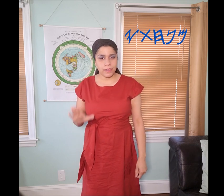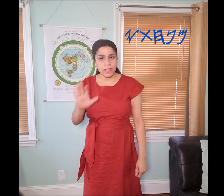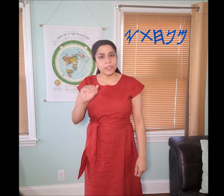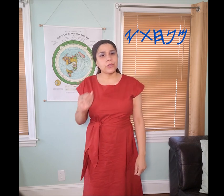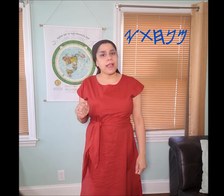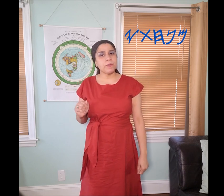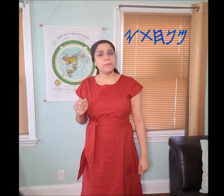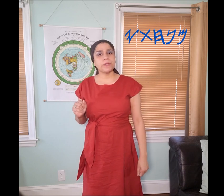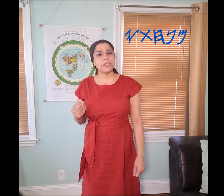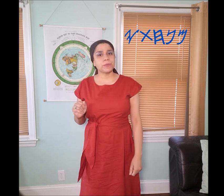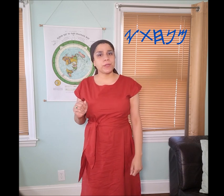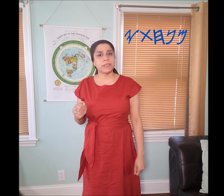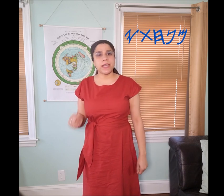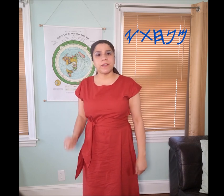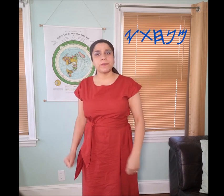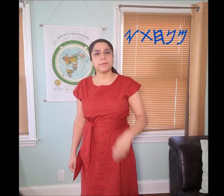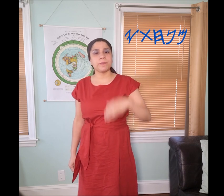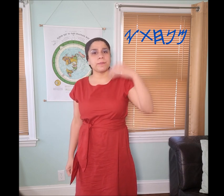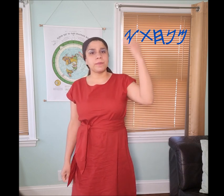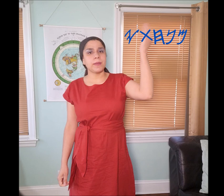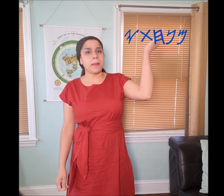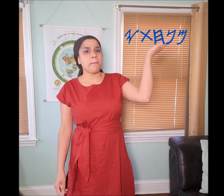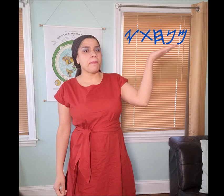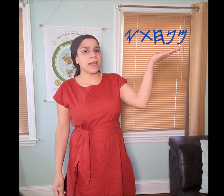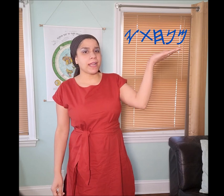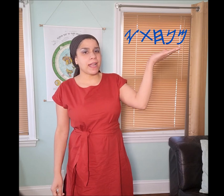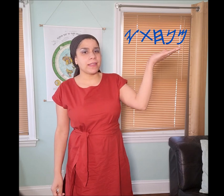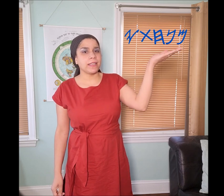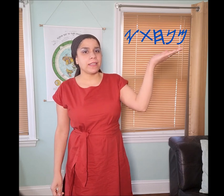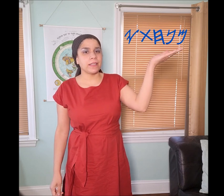okay so I’m going to put this word together.